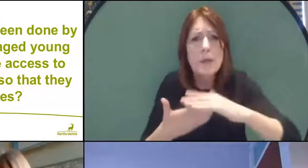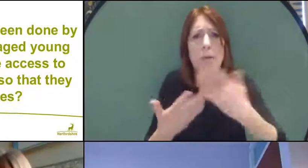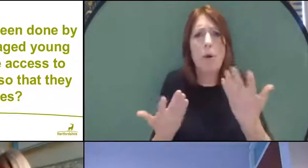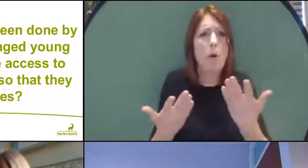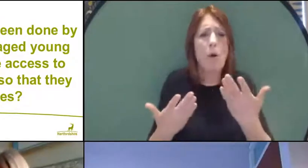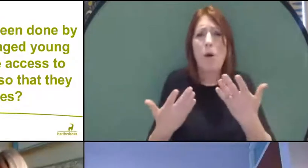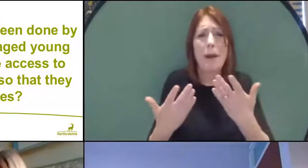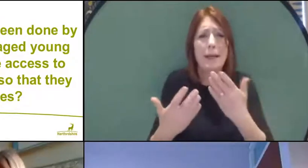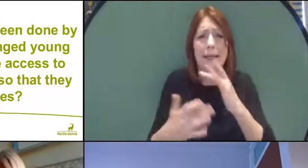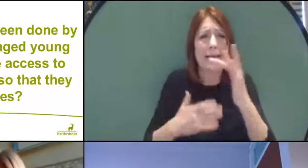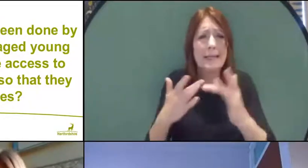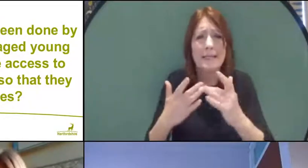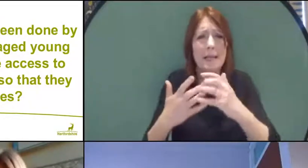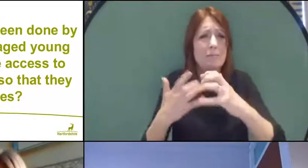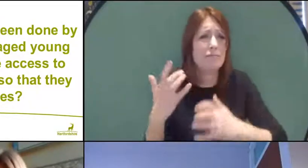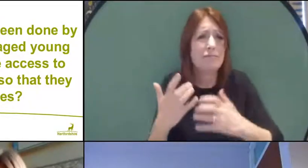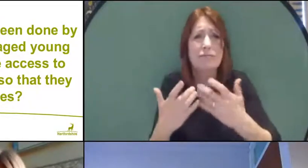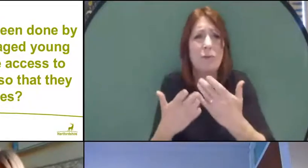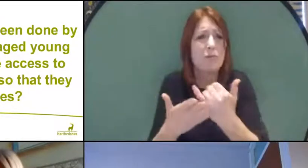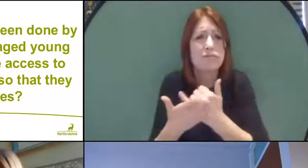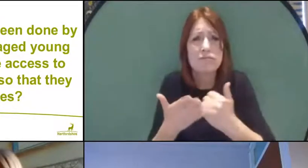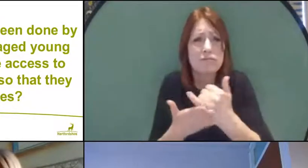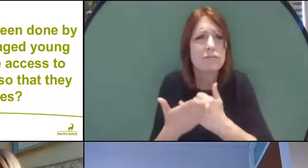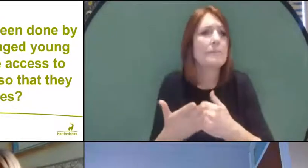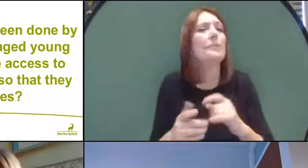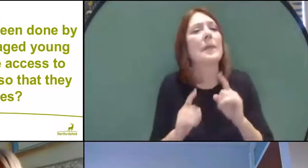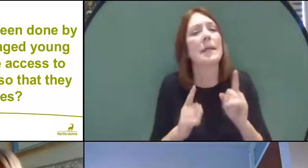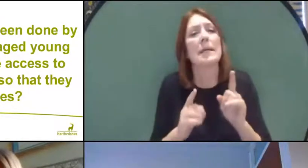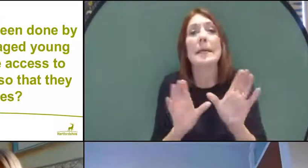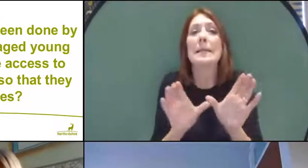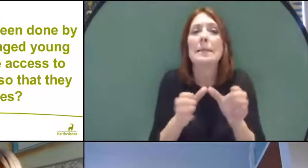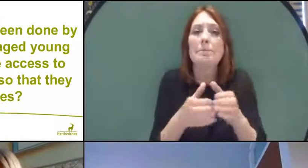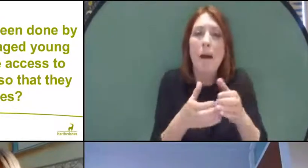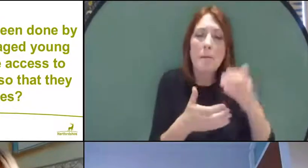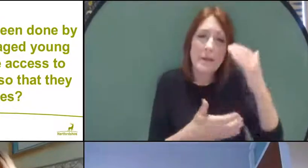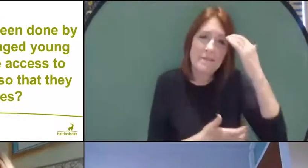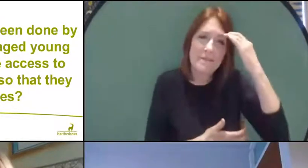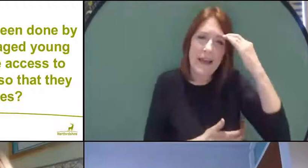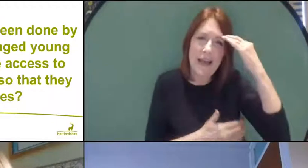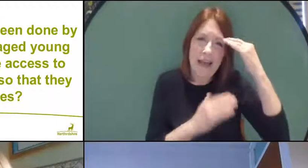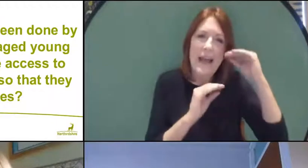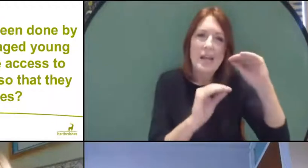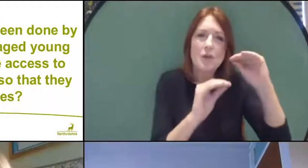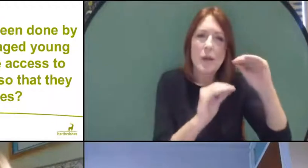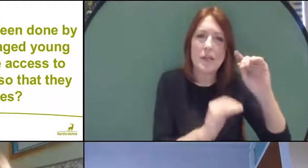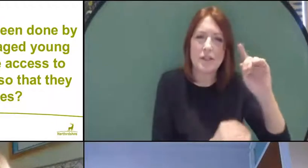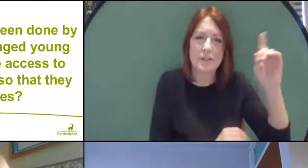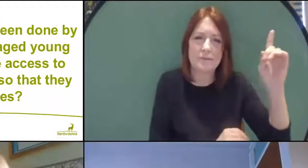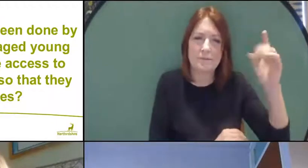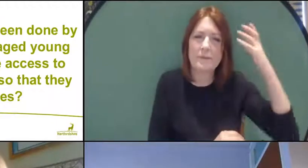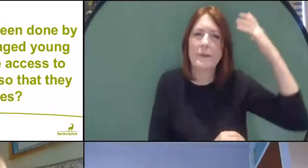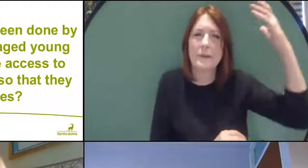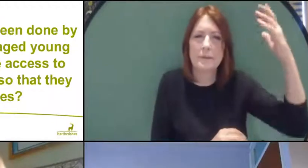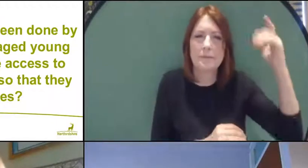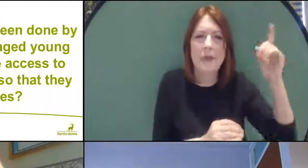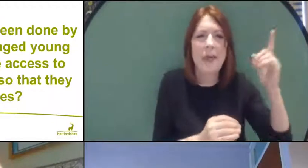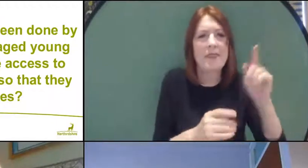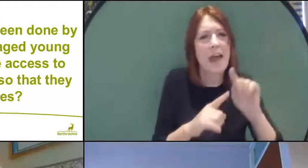Now, the Department for Education has been issuing devices across the country